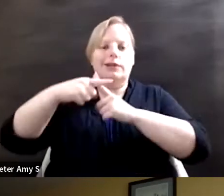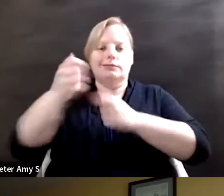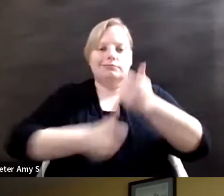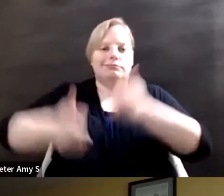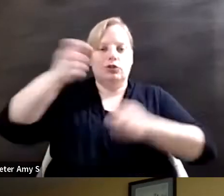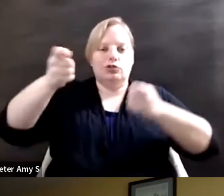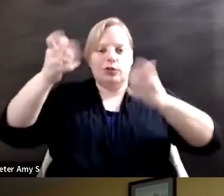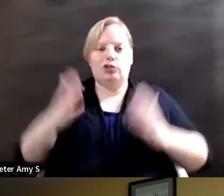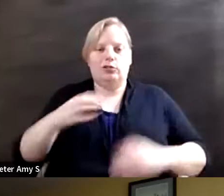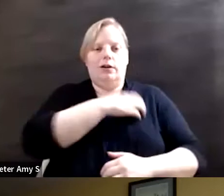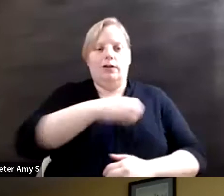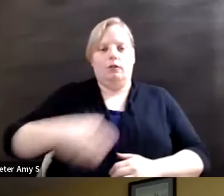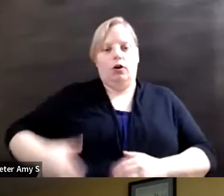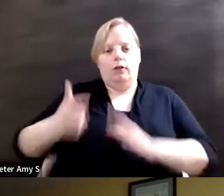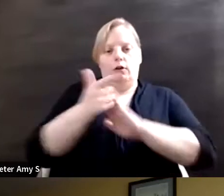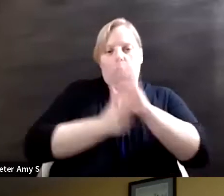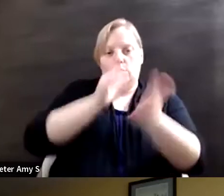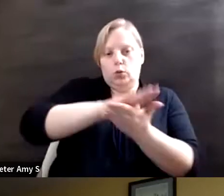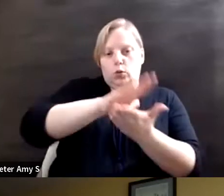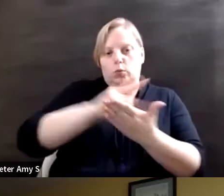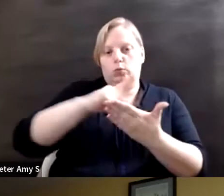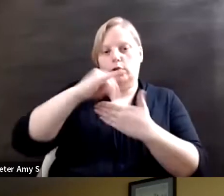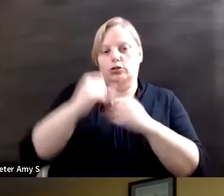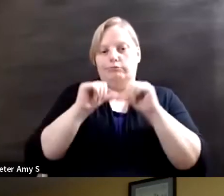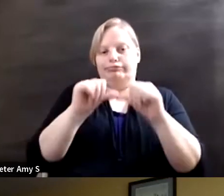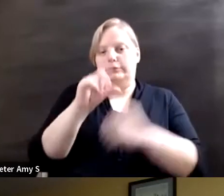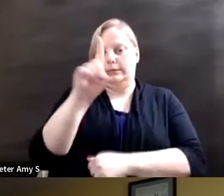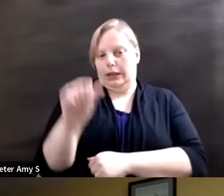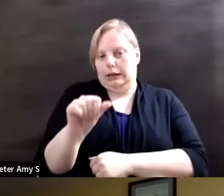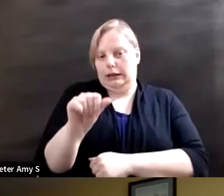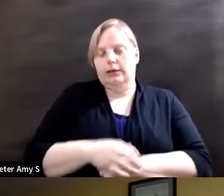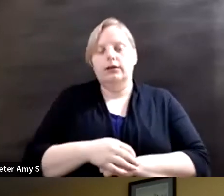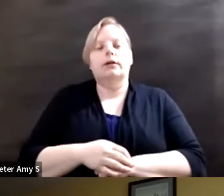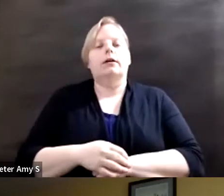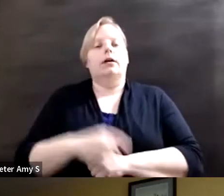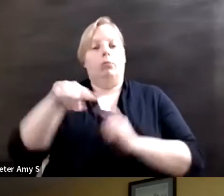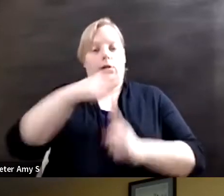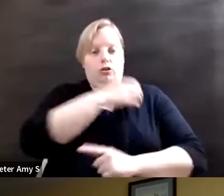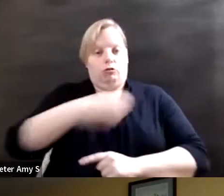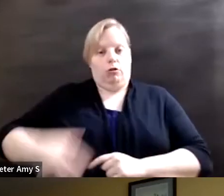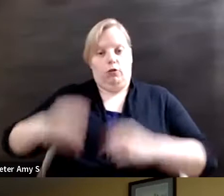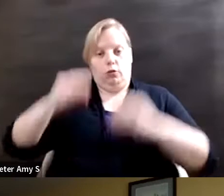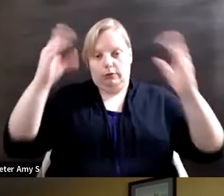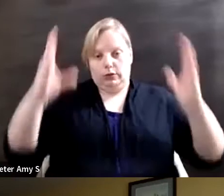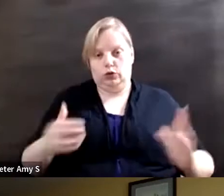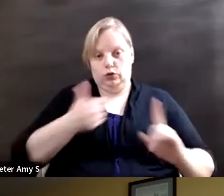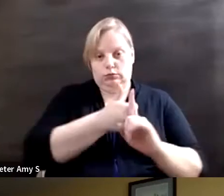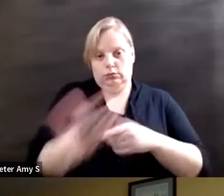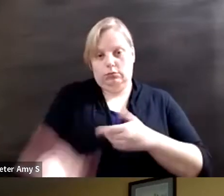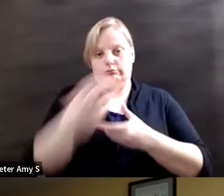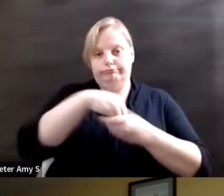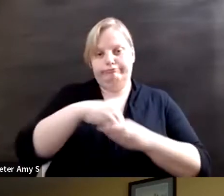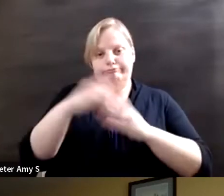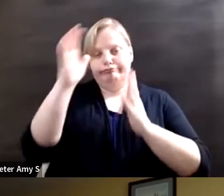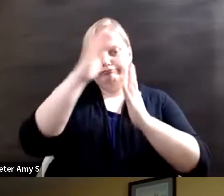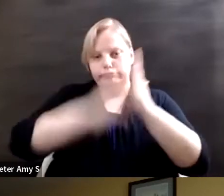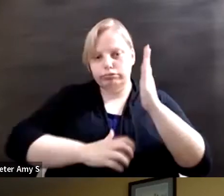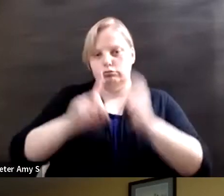Project on Disabilities and a Harvard professor. He participated in drafting the UN Convention on